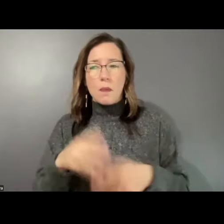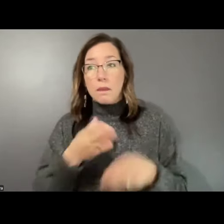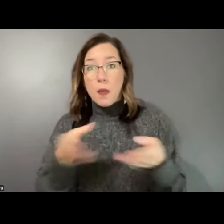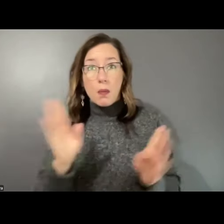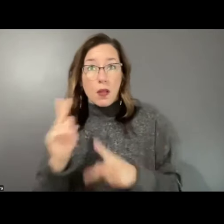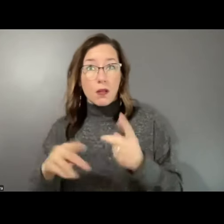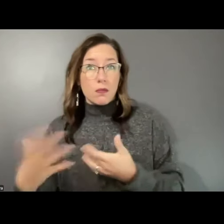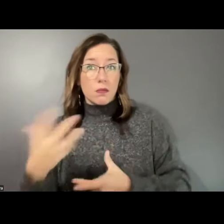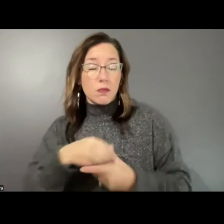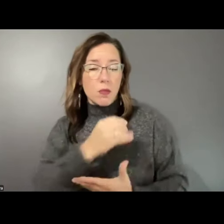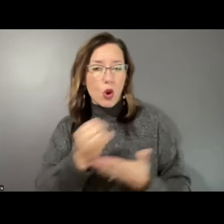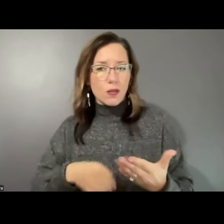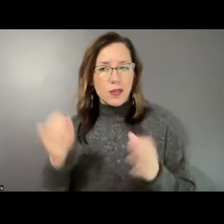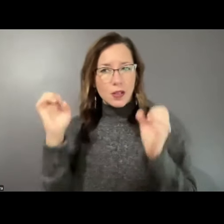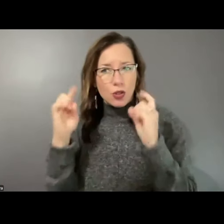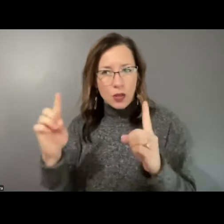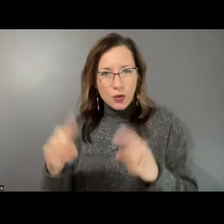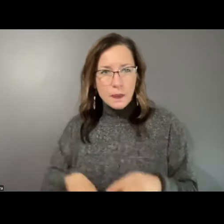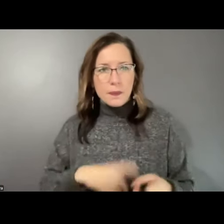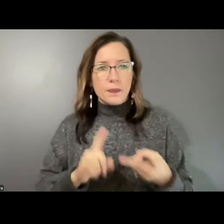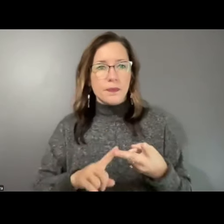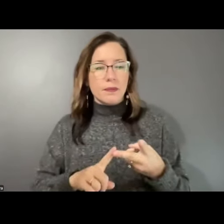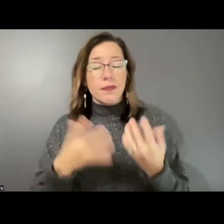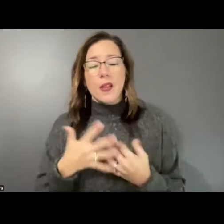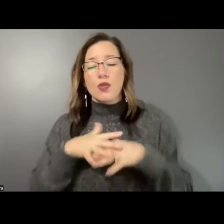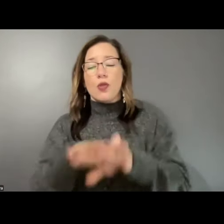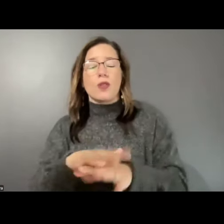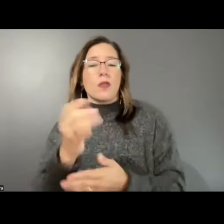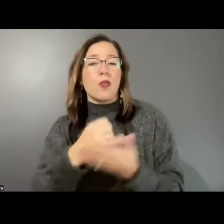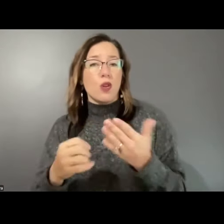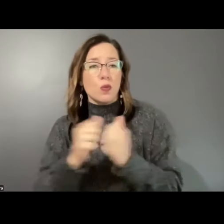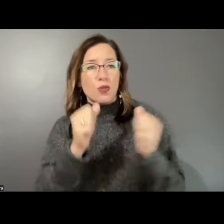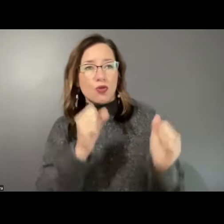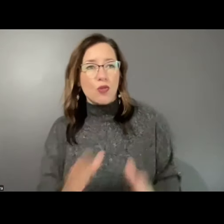arts and arts education, for the integration of the arts with strategies promoting the health and